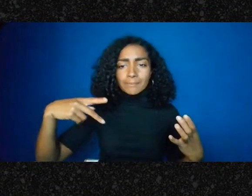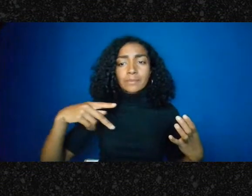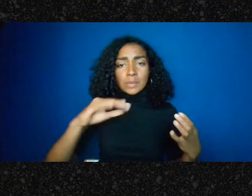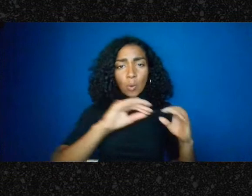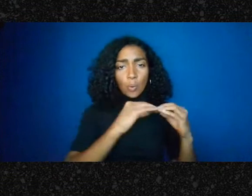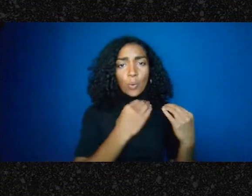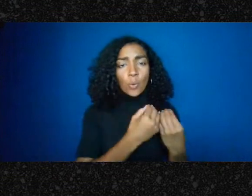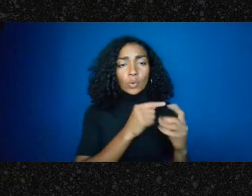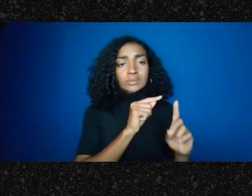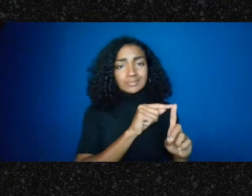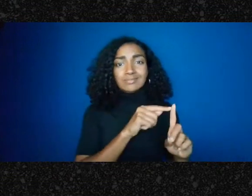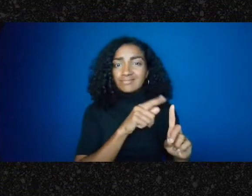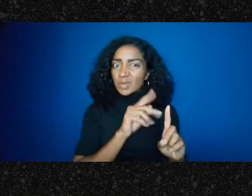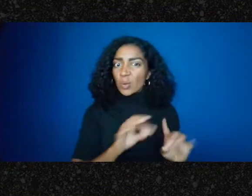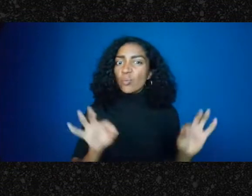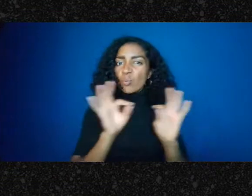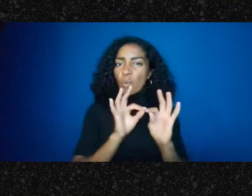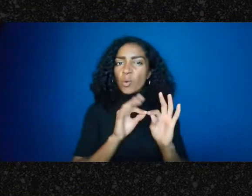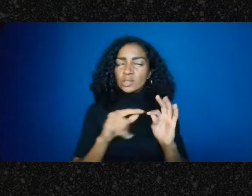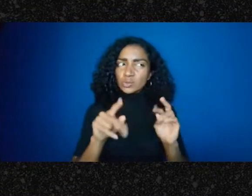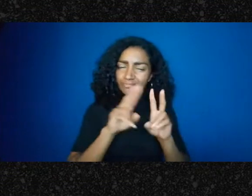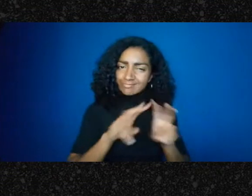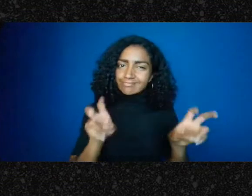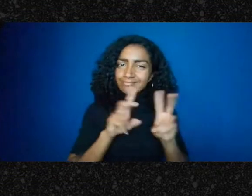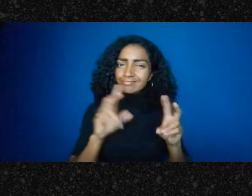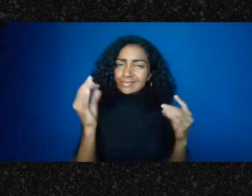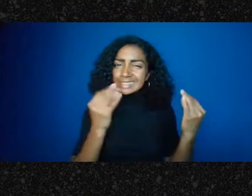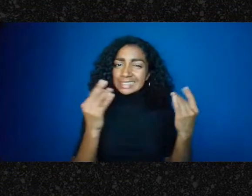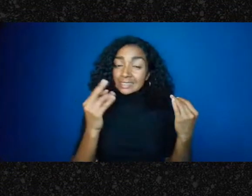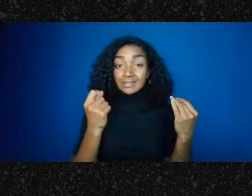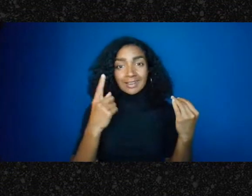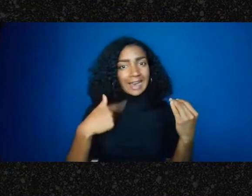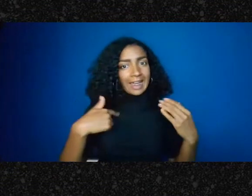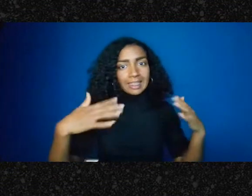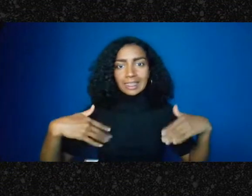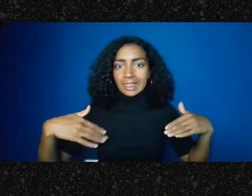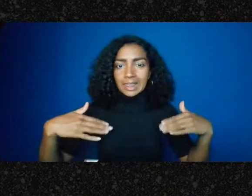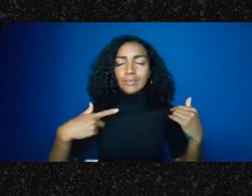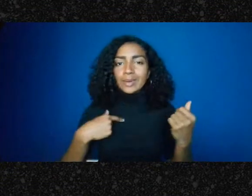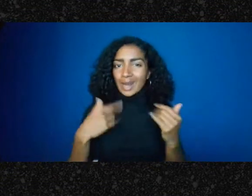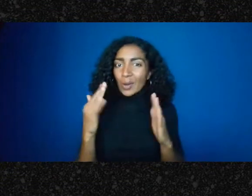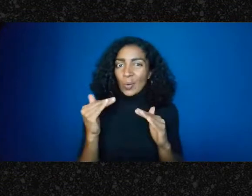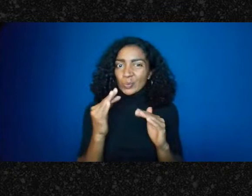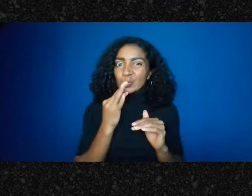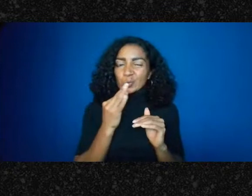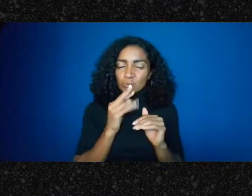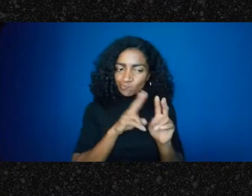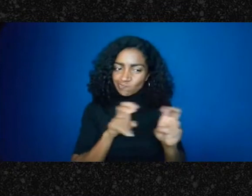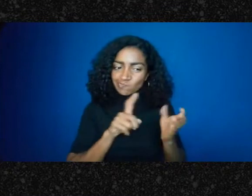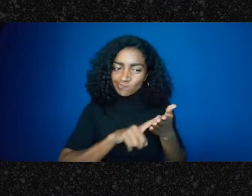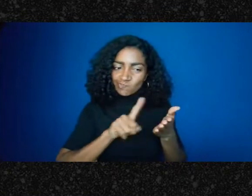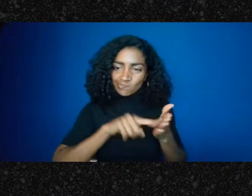is an important issue to think through, and I haven't done so yet but I-I hope to soon. So